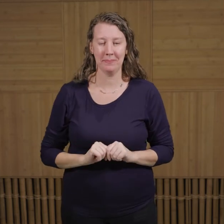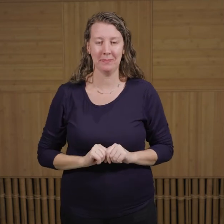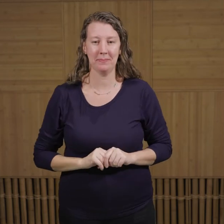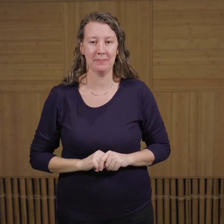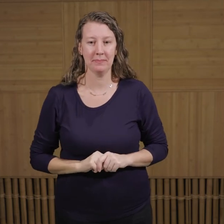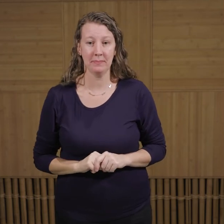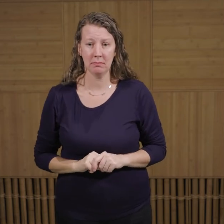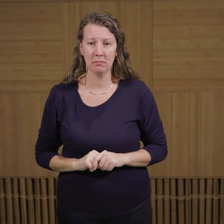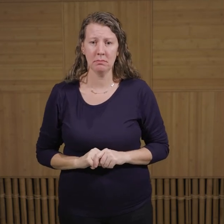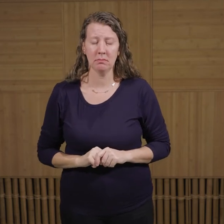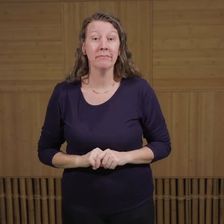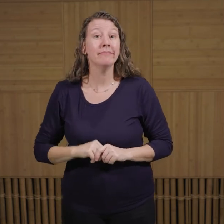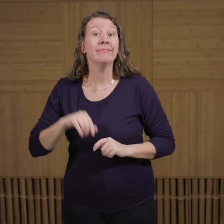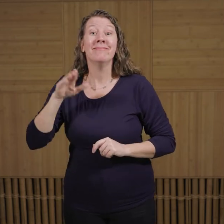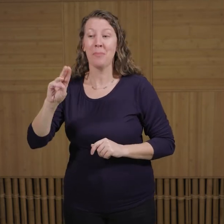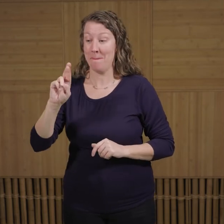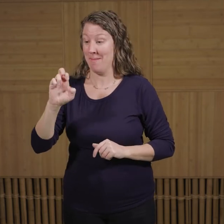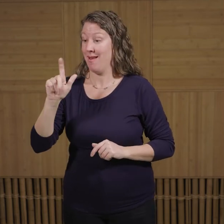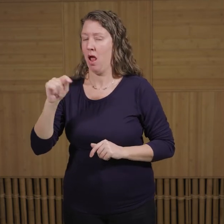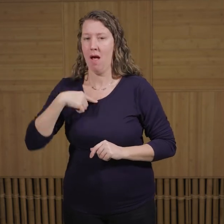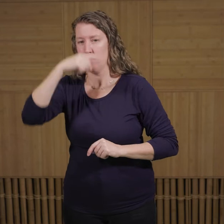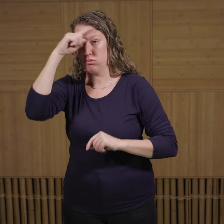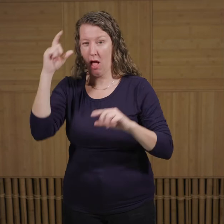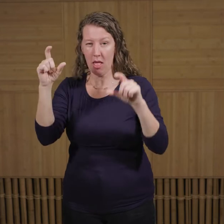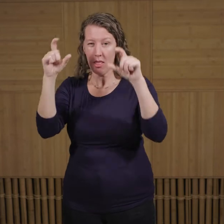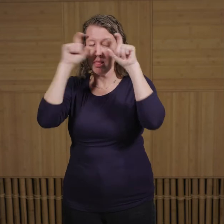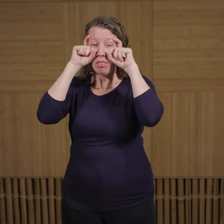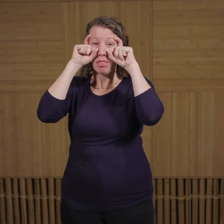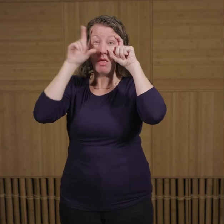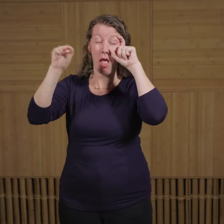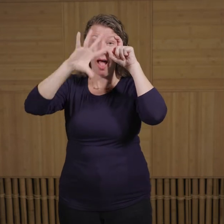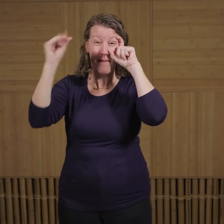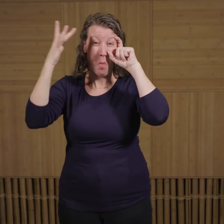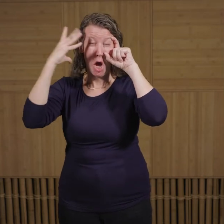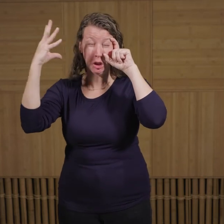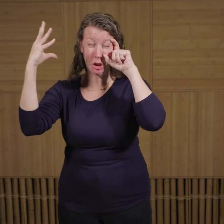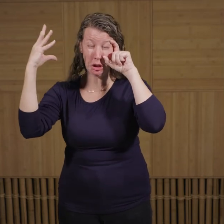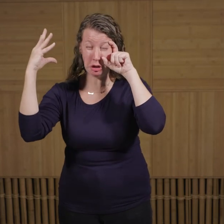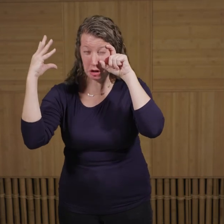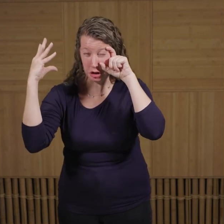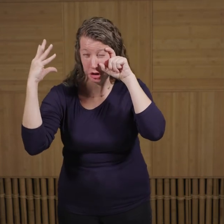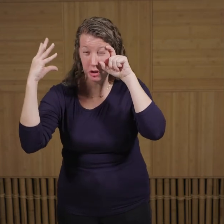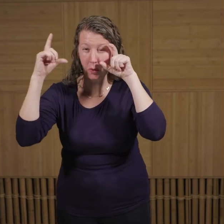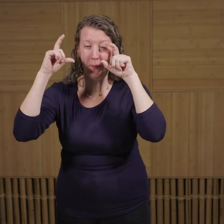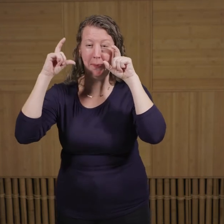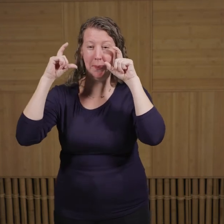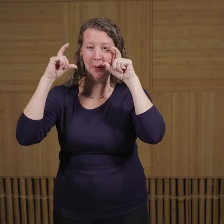Meerkats have dark patches over their eyes, and we believe that this is to help with the glare on the African savanna.